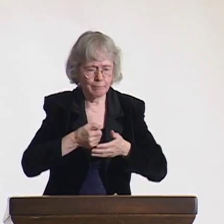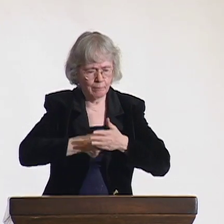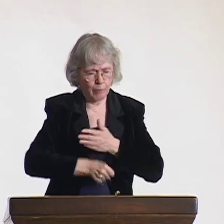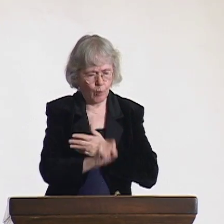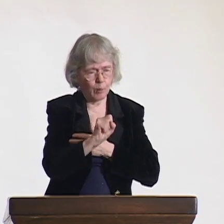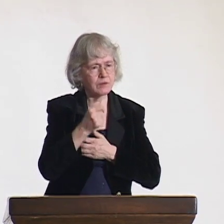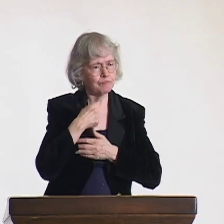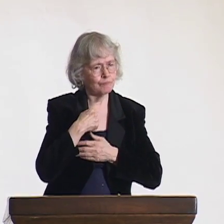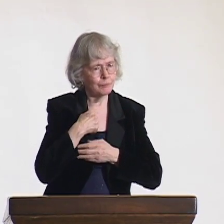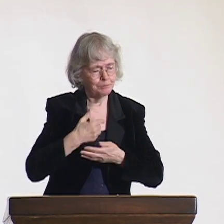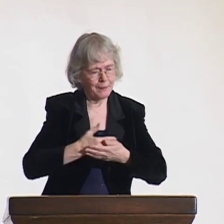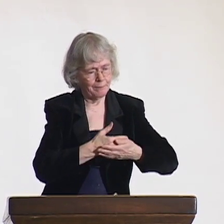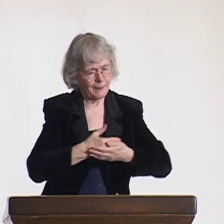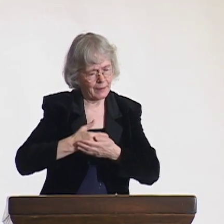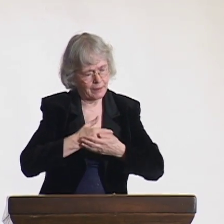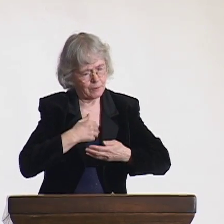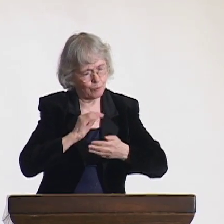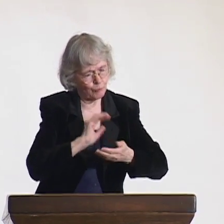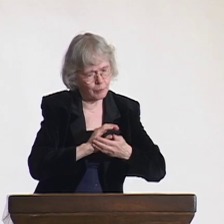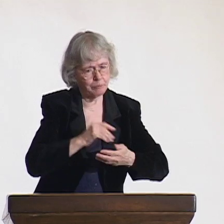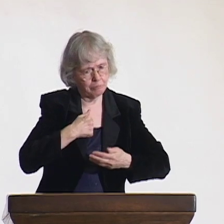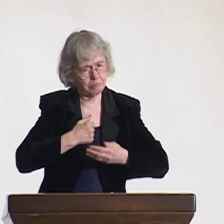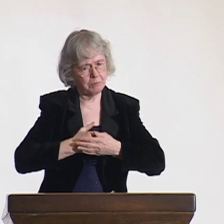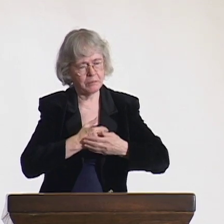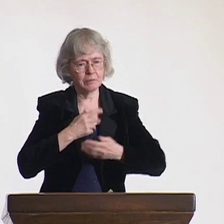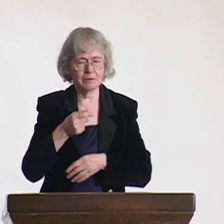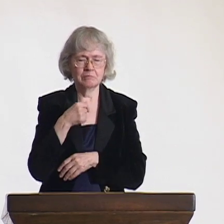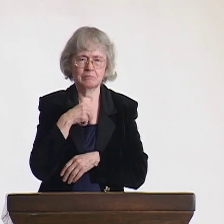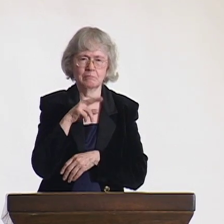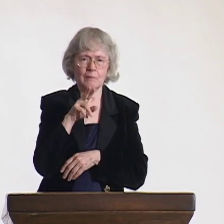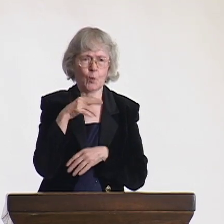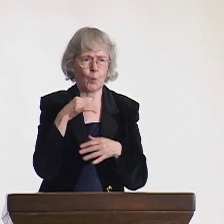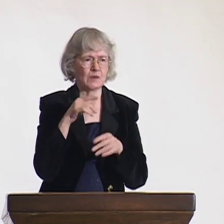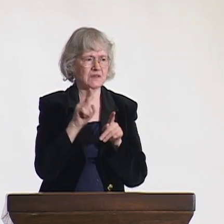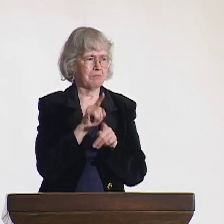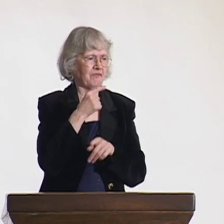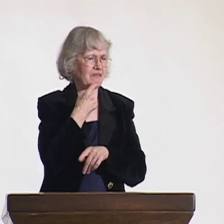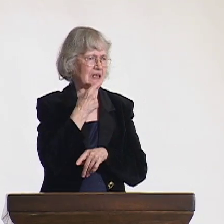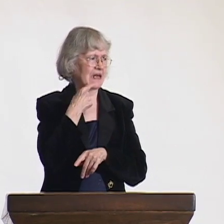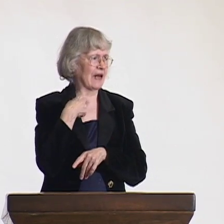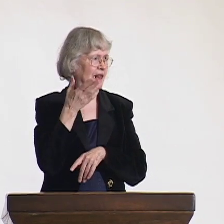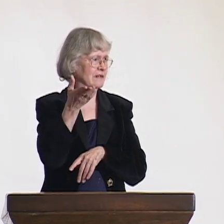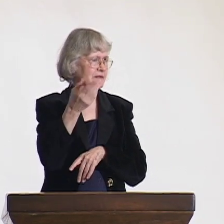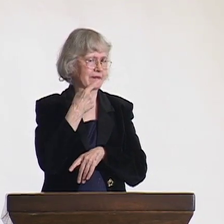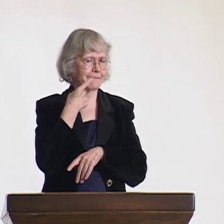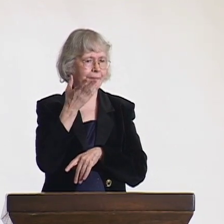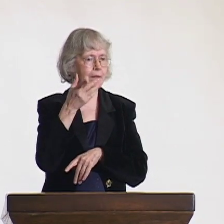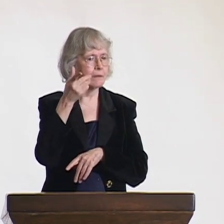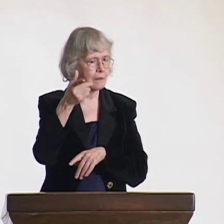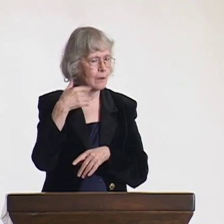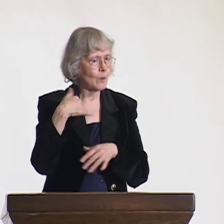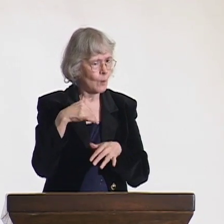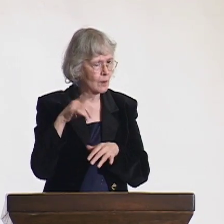and they both worked to raise a family, taking care of the babies and sharing responsibilities,